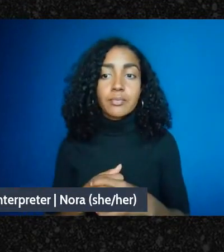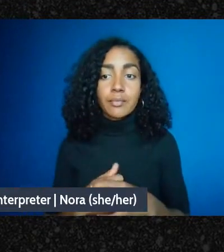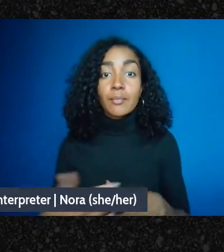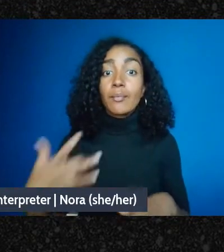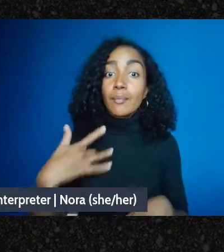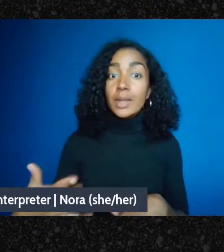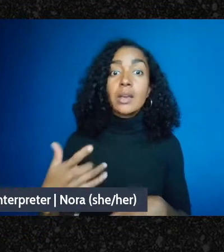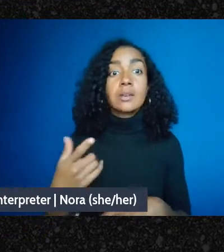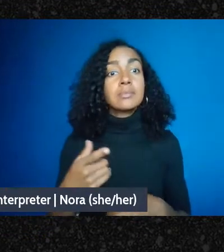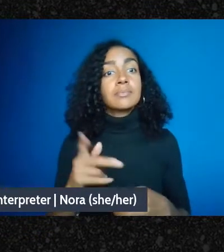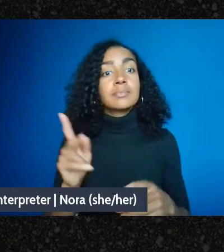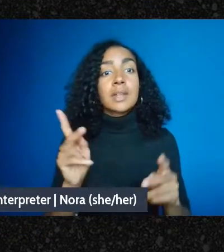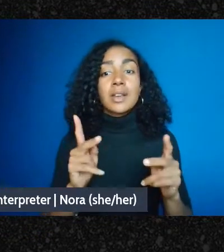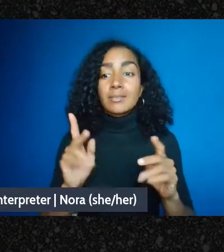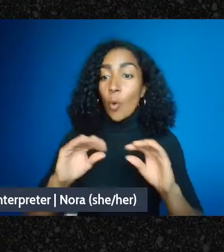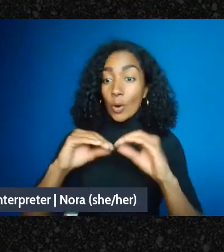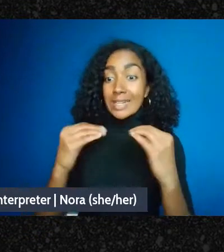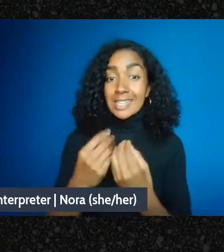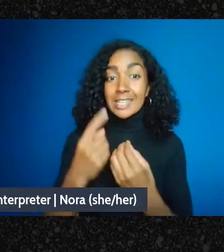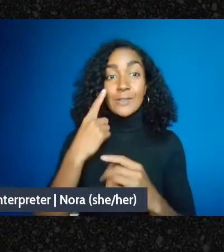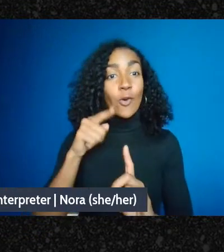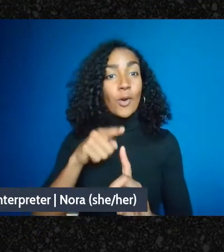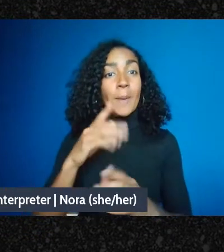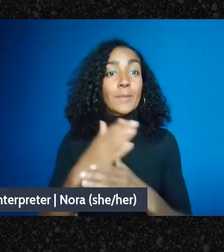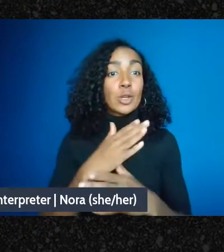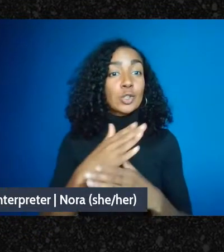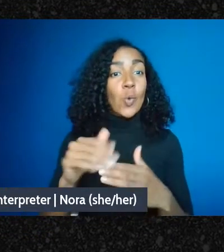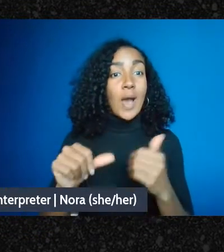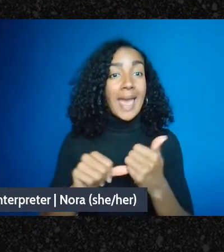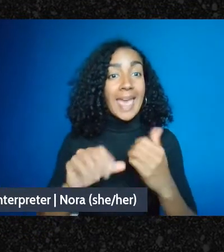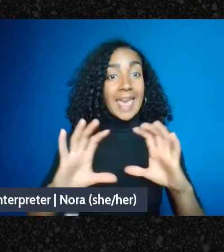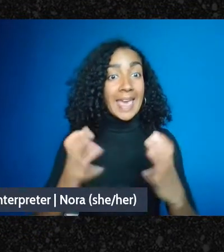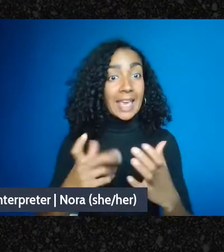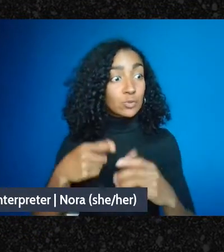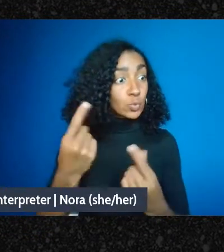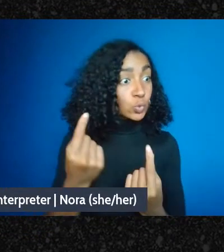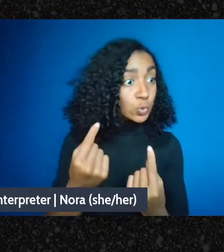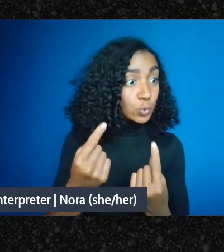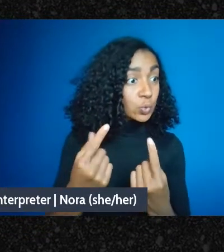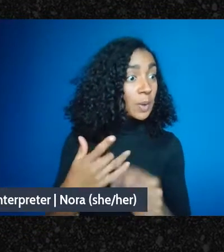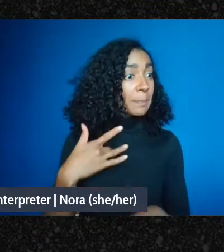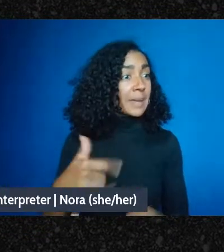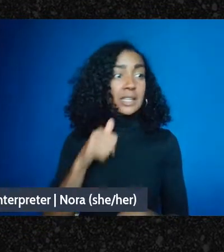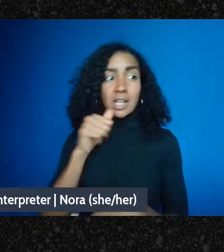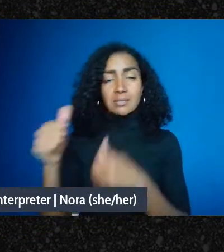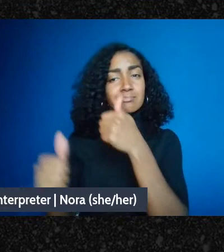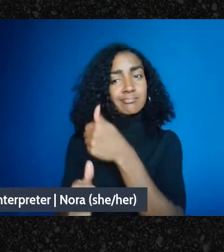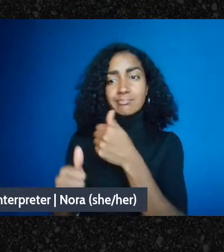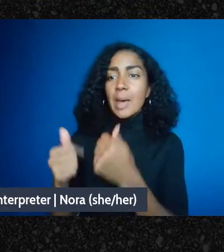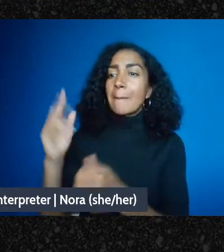does not follow to the definition of political activities of the IRS, you know, participating in,